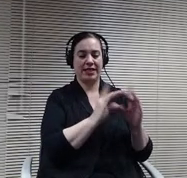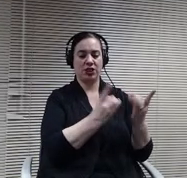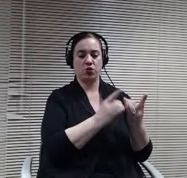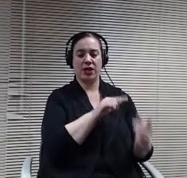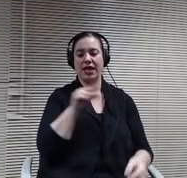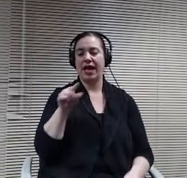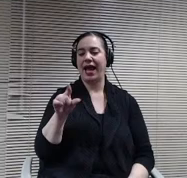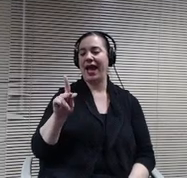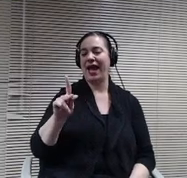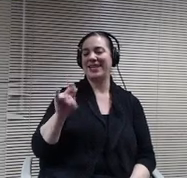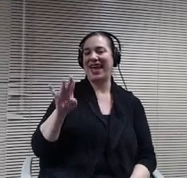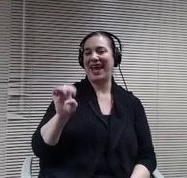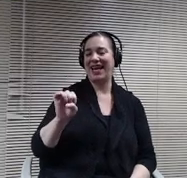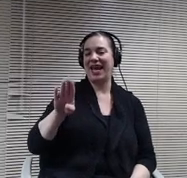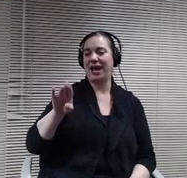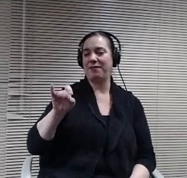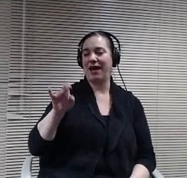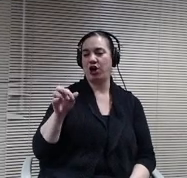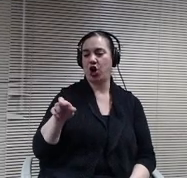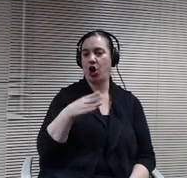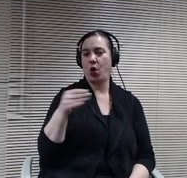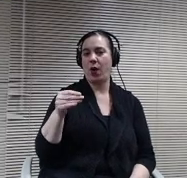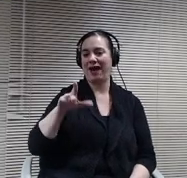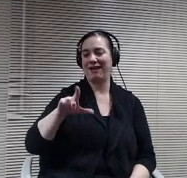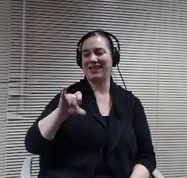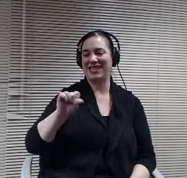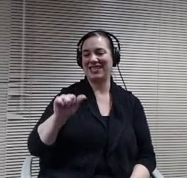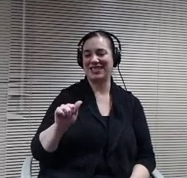Great, the MTA liaisons, which are typically the board chair